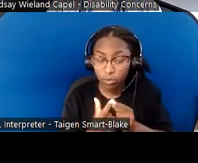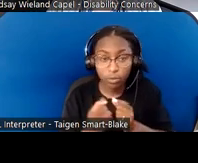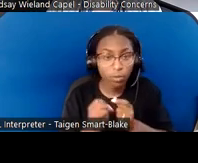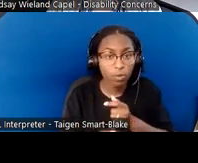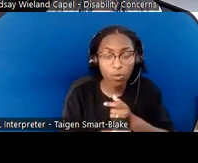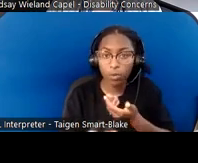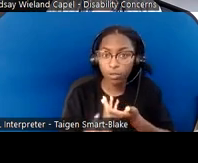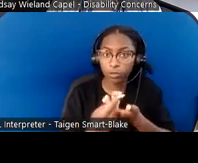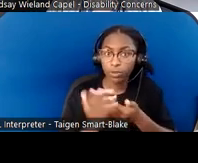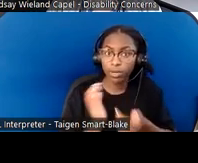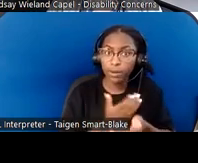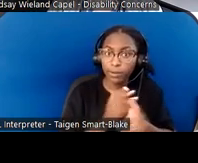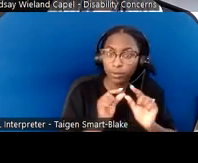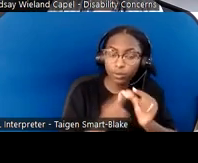all of those are options.